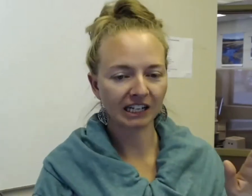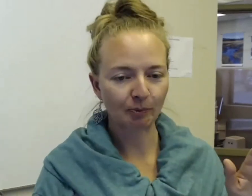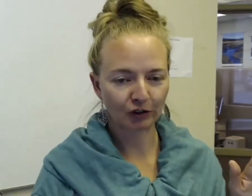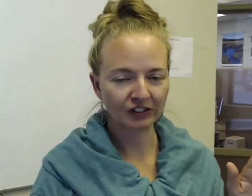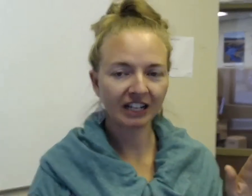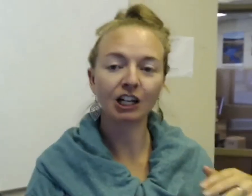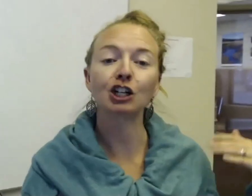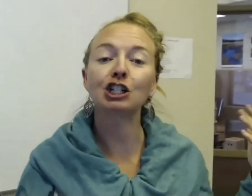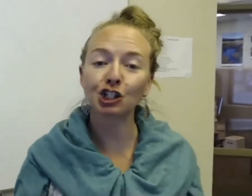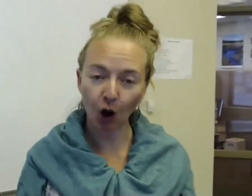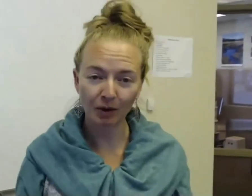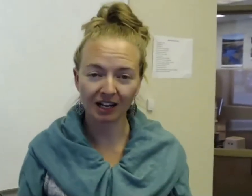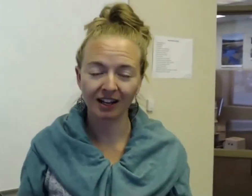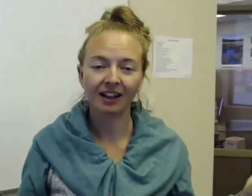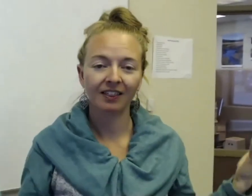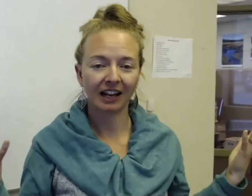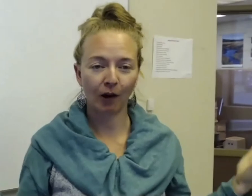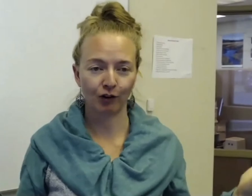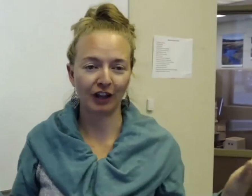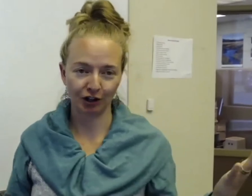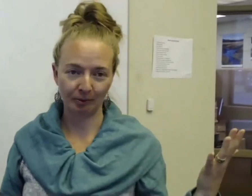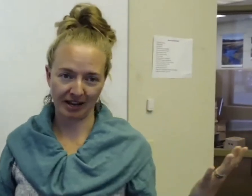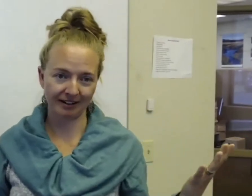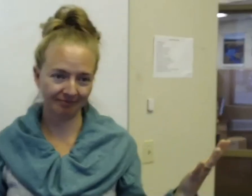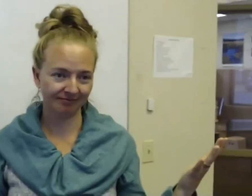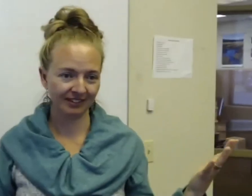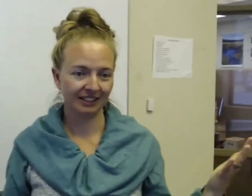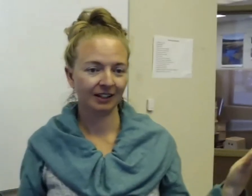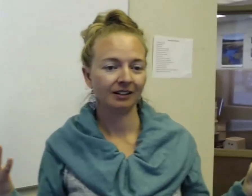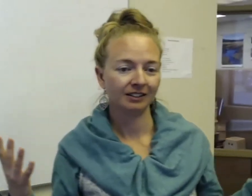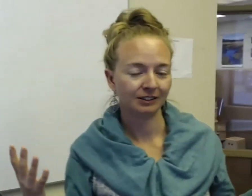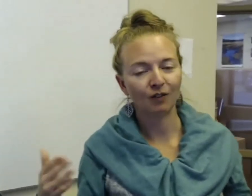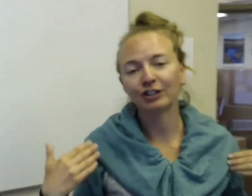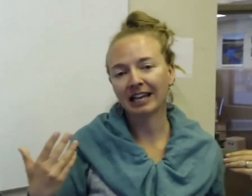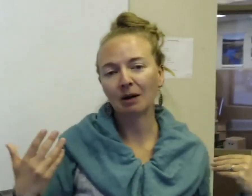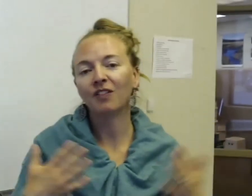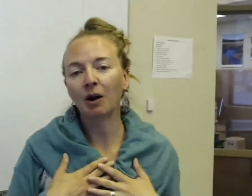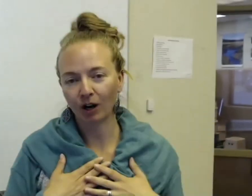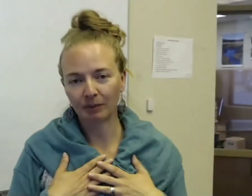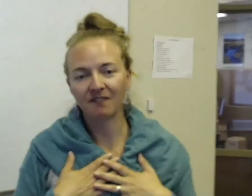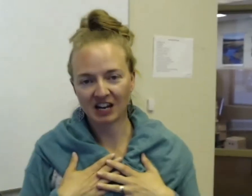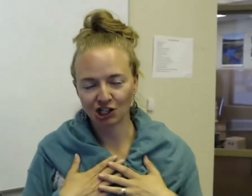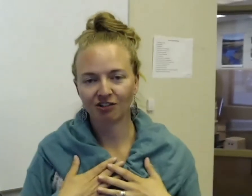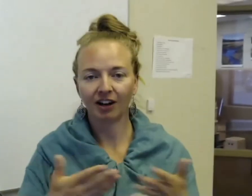each person, and you're going to show me the character that you're going to pick. So, for example, if I wanted to be a fish, and my